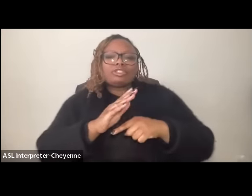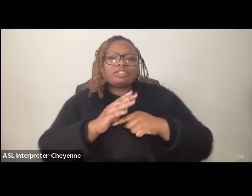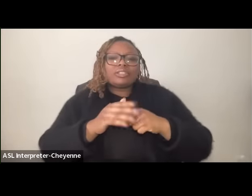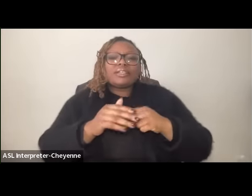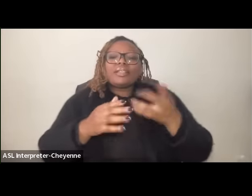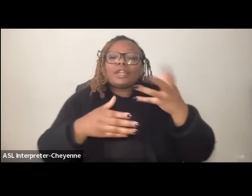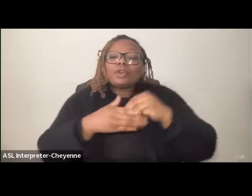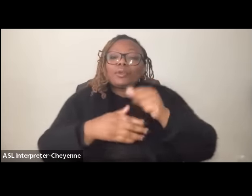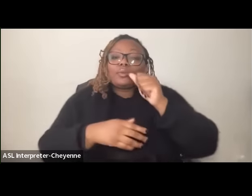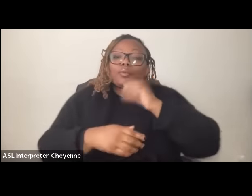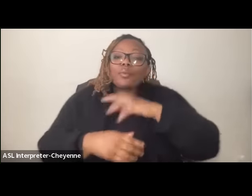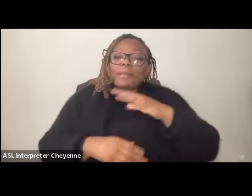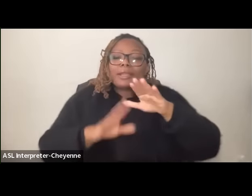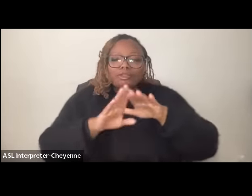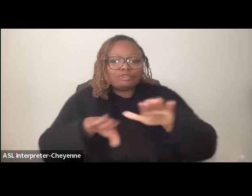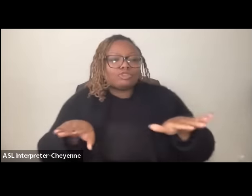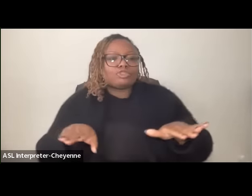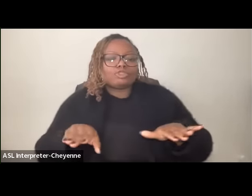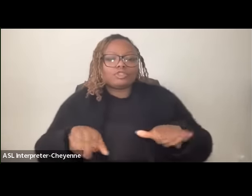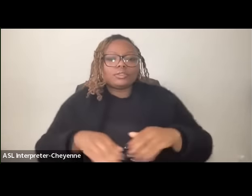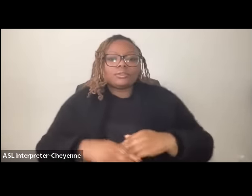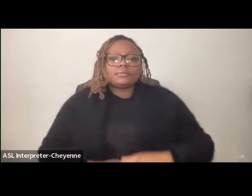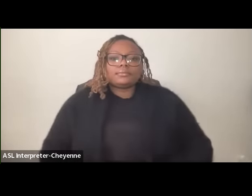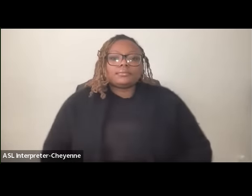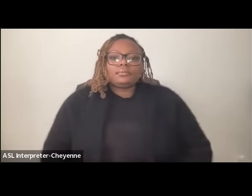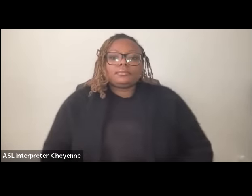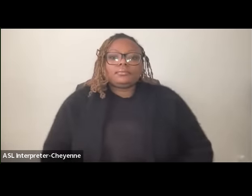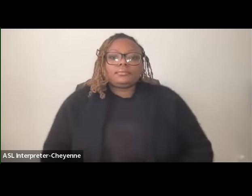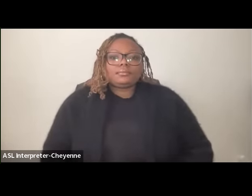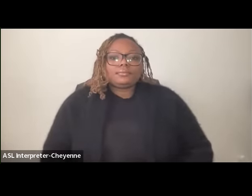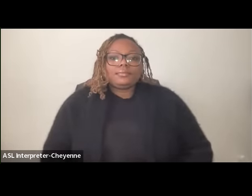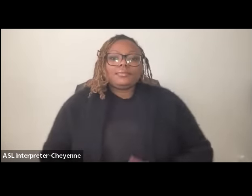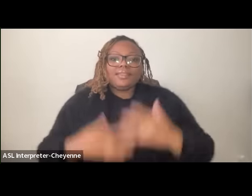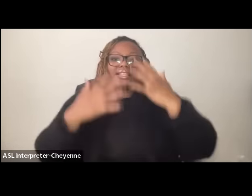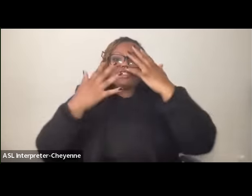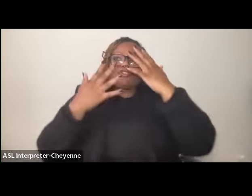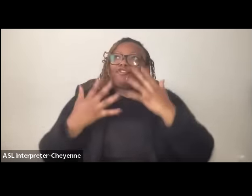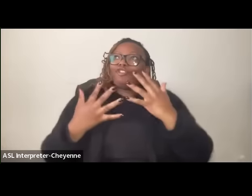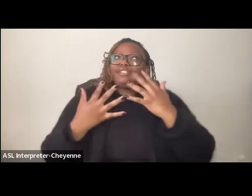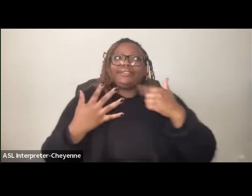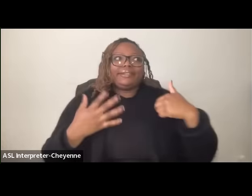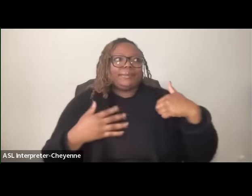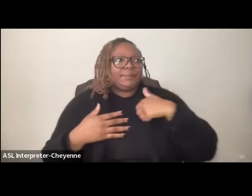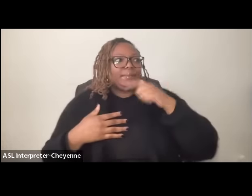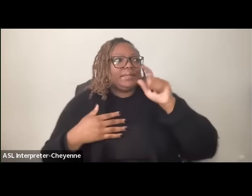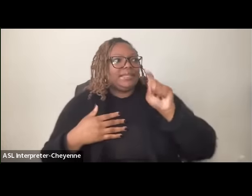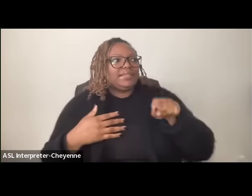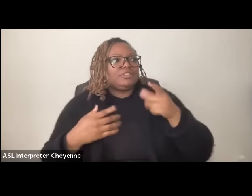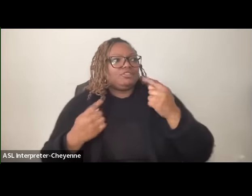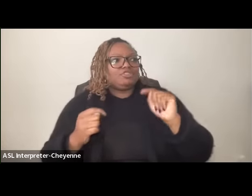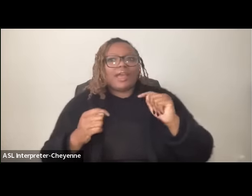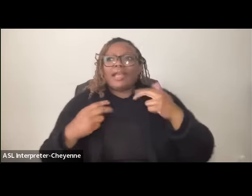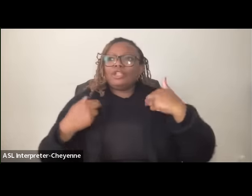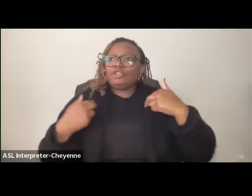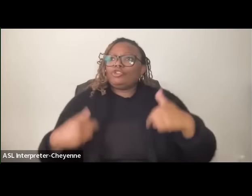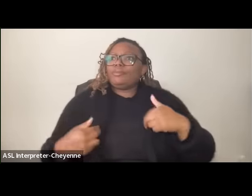children um and it's unfortunate that we even have to even try to Human Palestinians or make